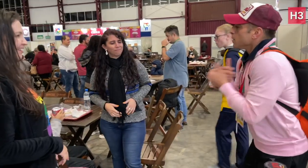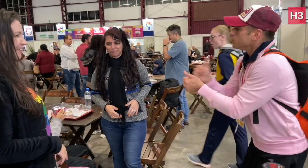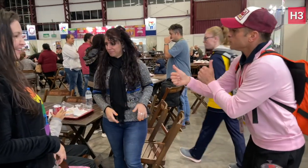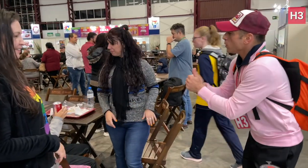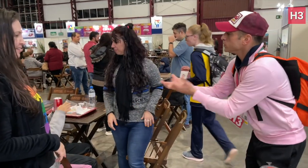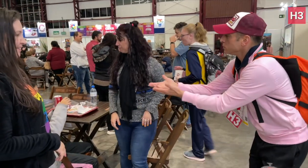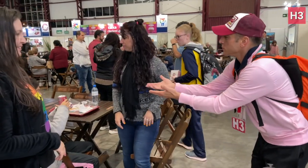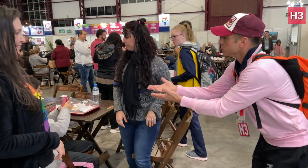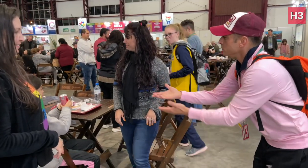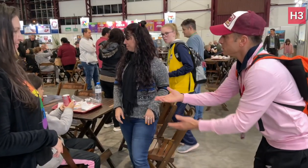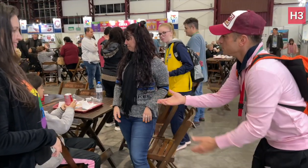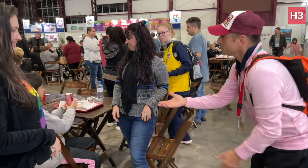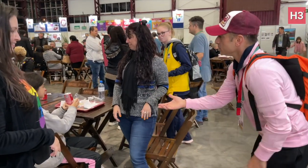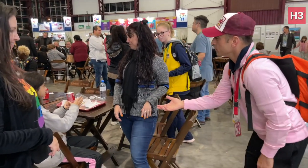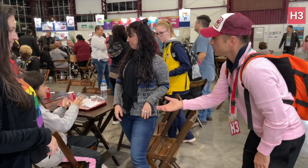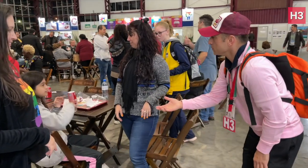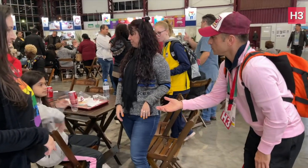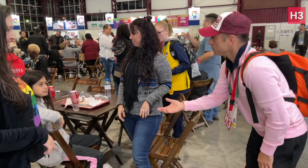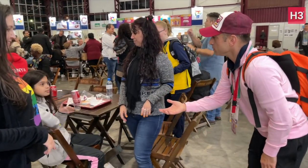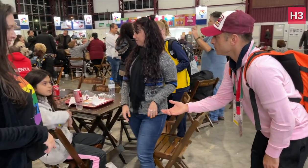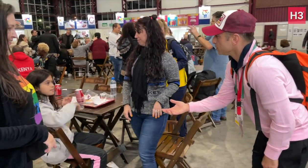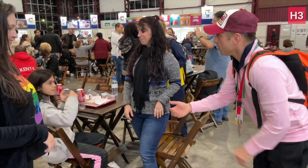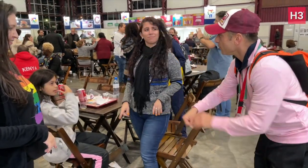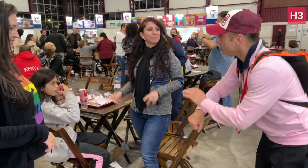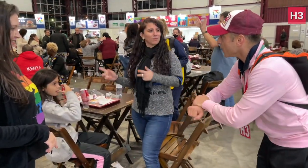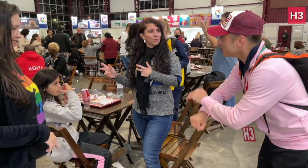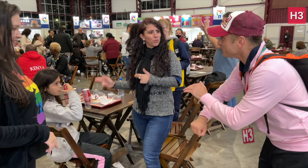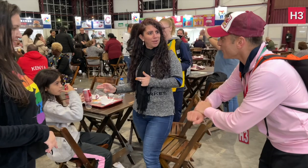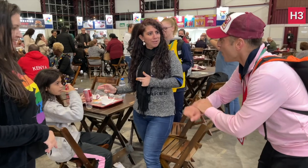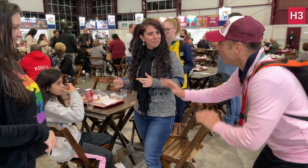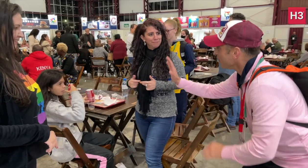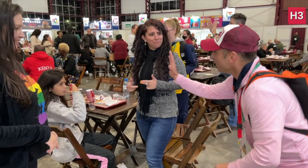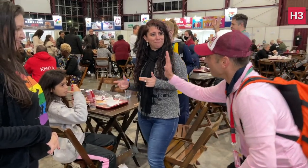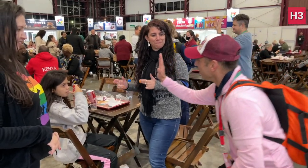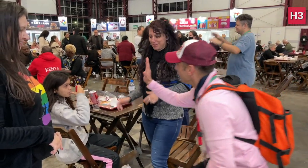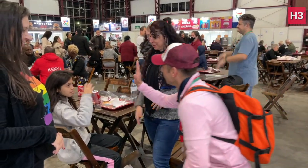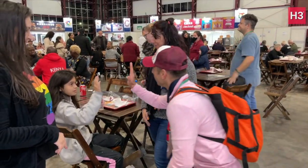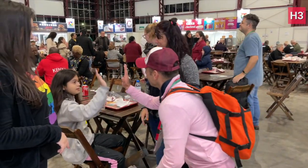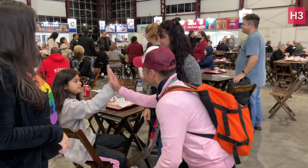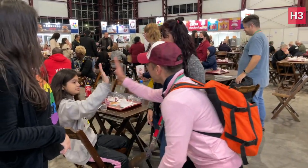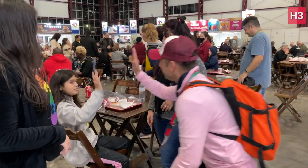What’s your favorite sport? Football.